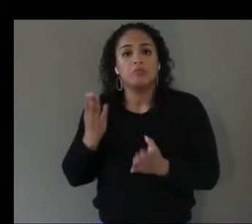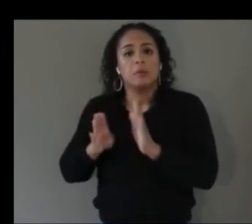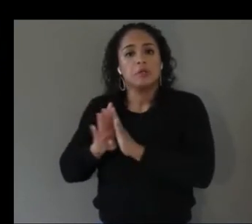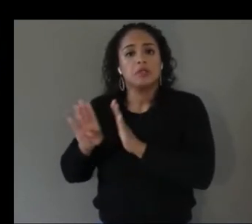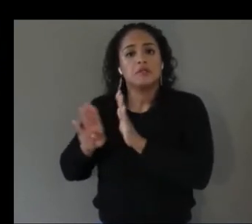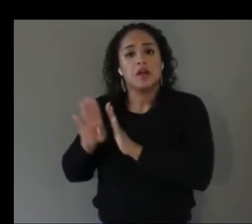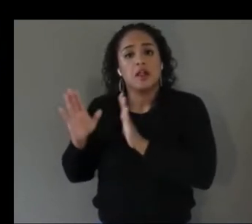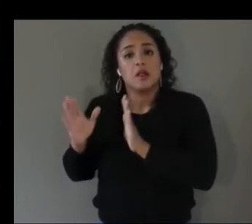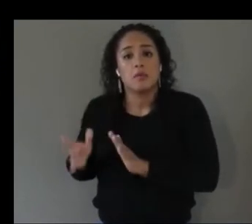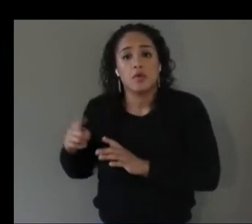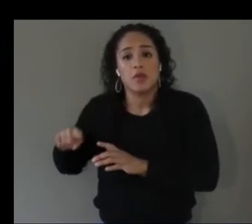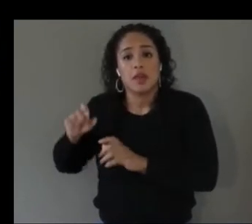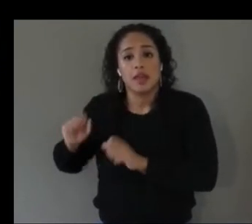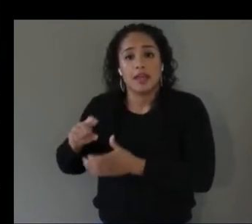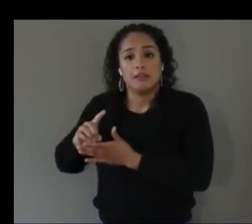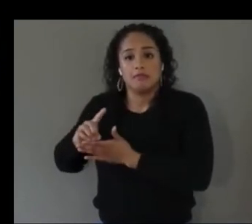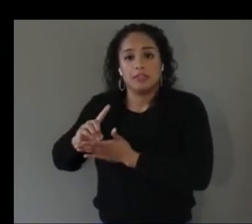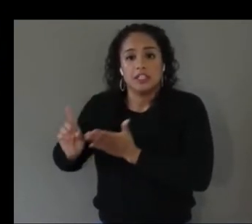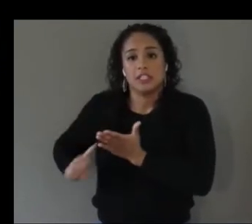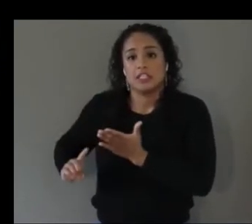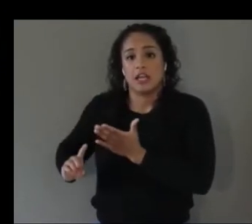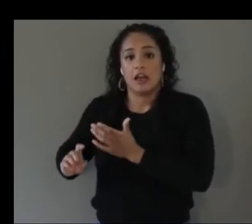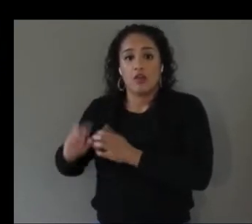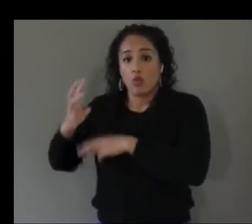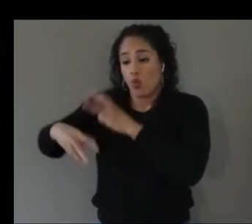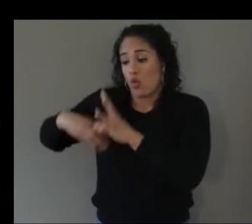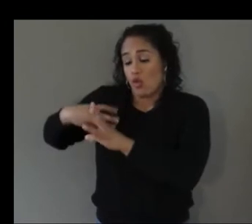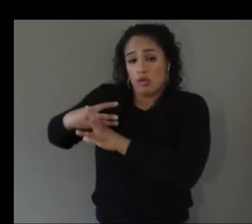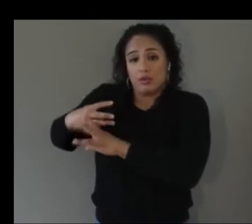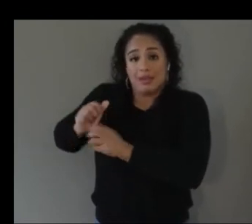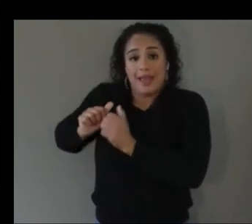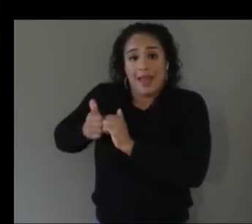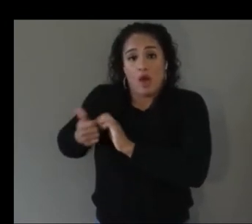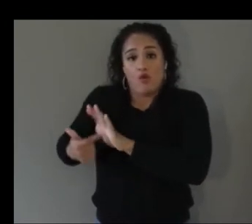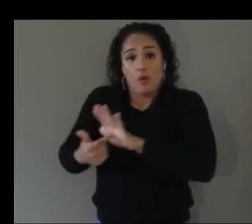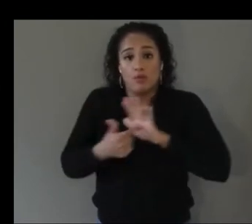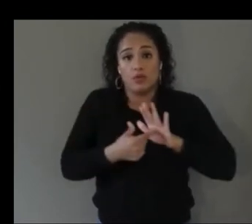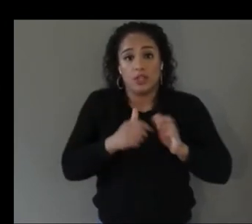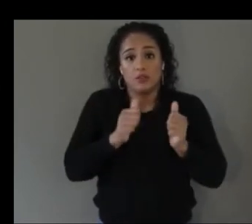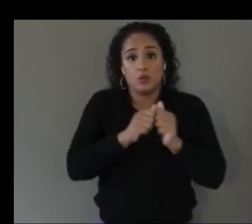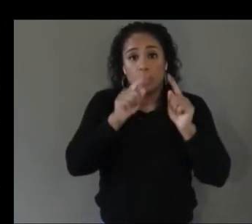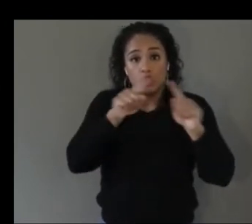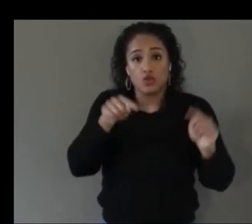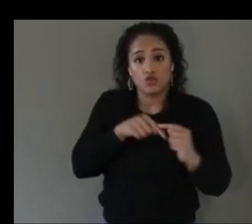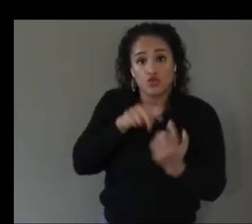with a screen reader on the other hand in ar you might be messi you might be using like messy